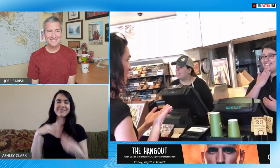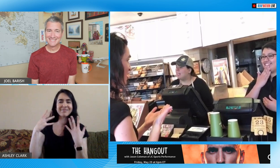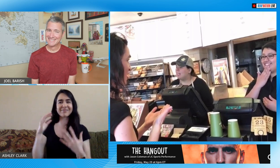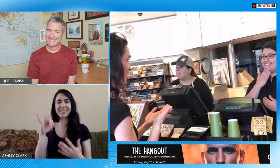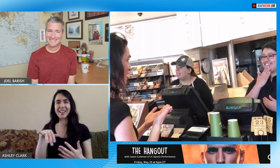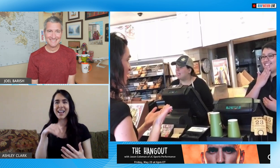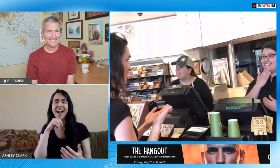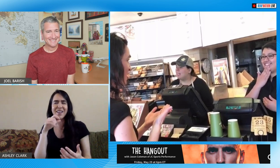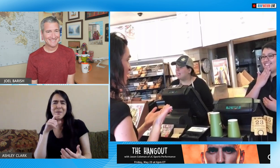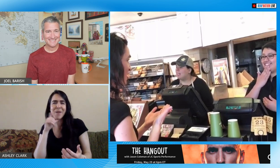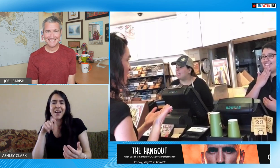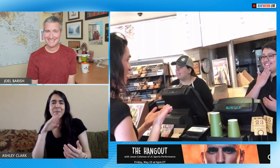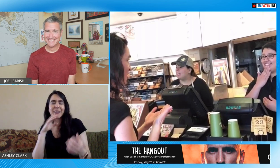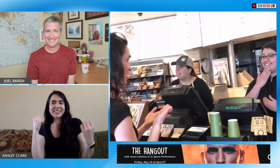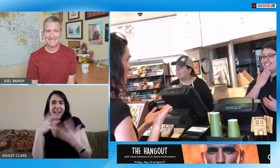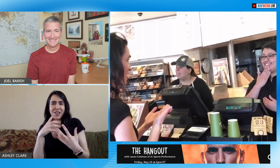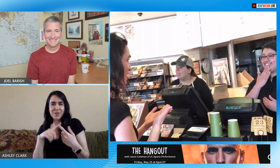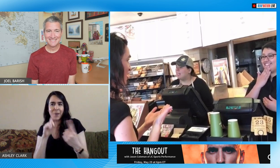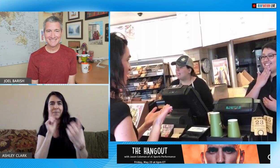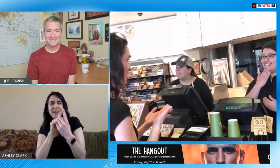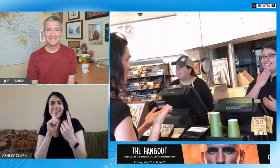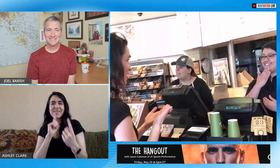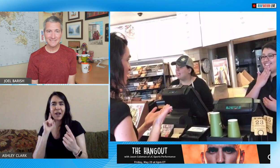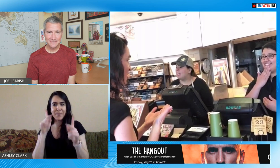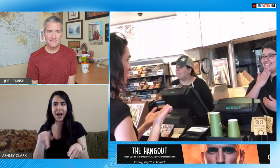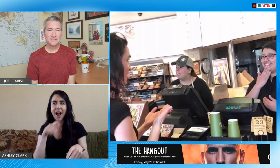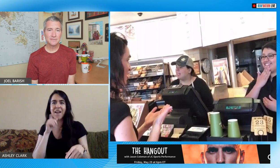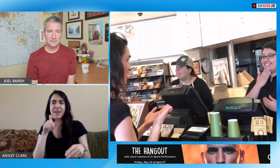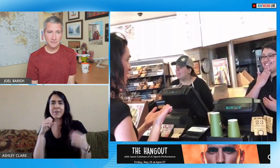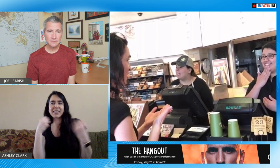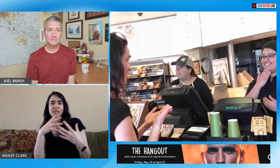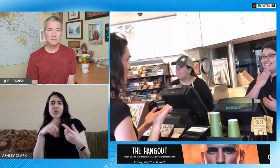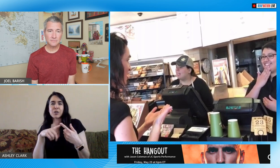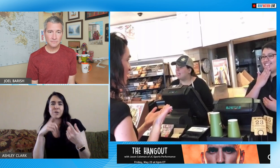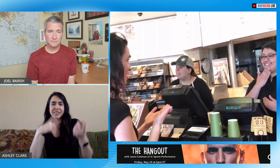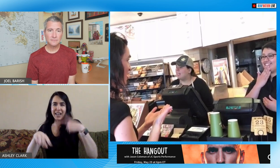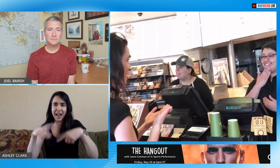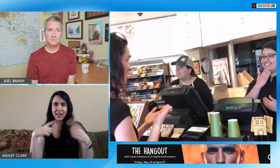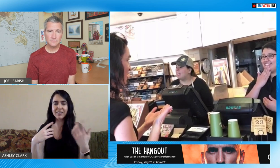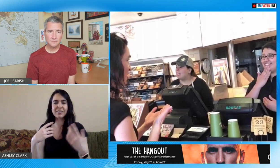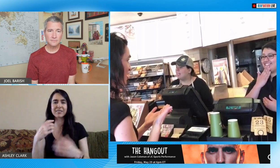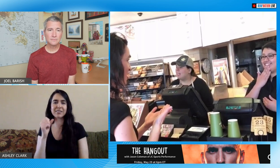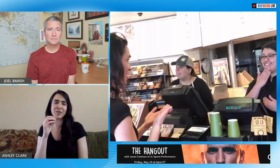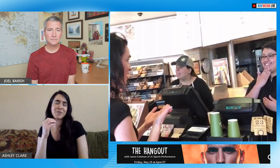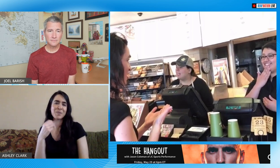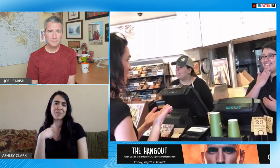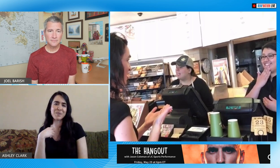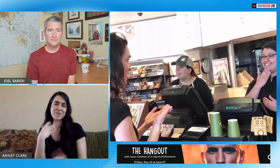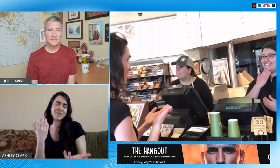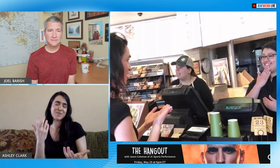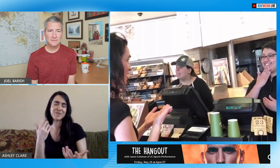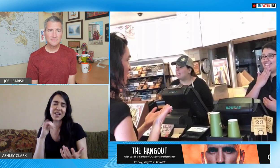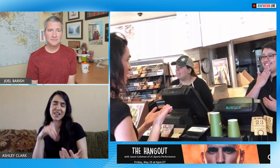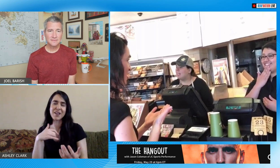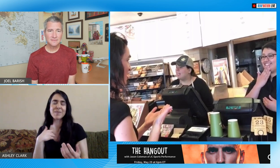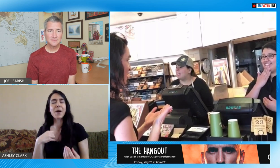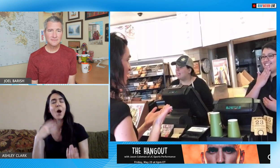very excited that they've learned something new and they feel inspired some people have said I was so scared to meet a deaf person and I was scared to